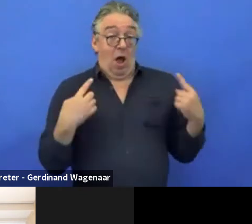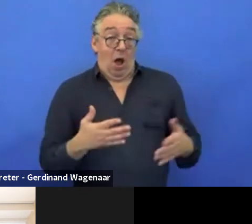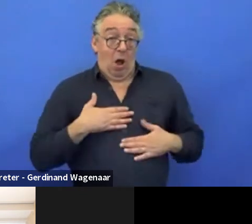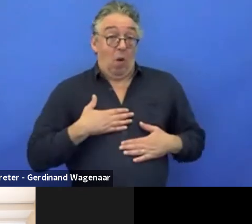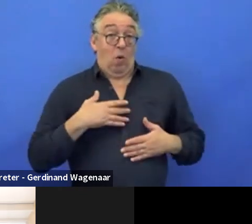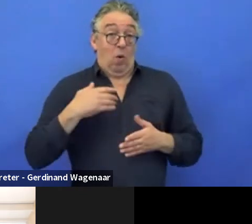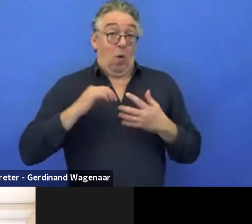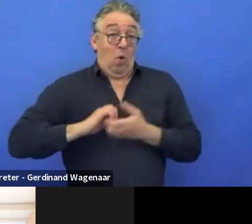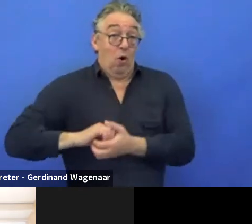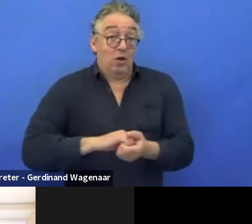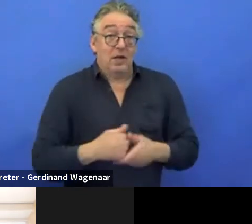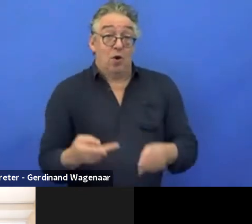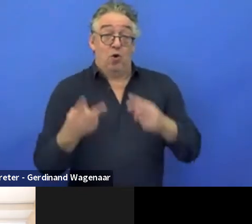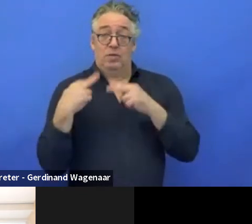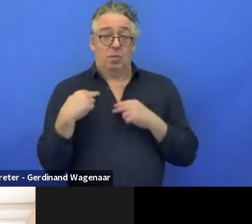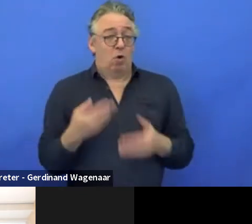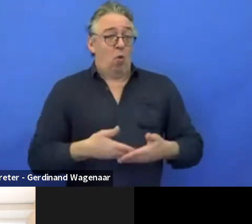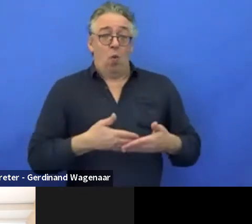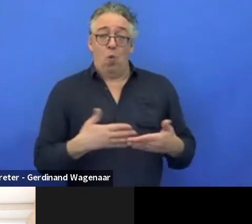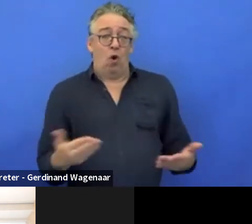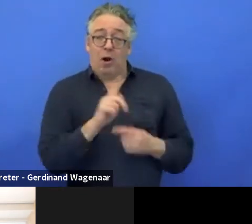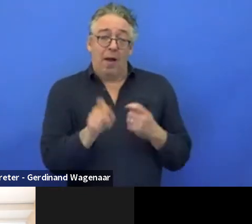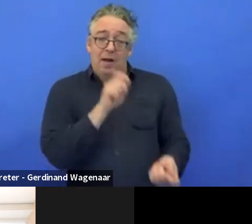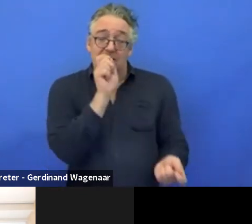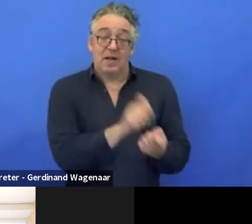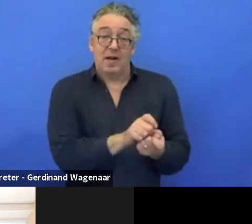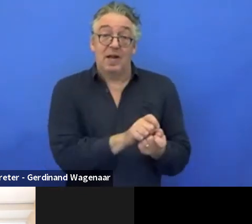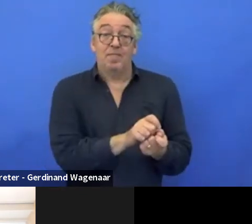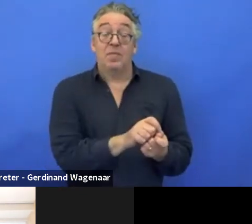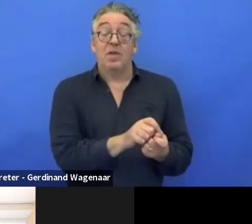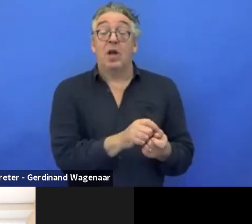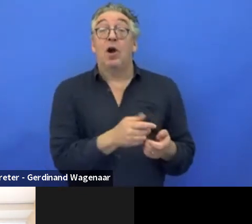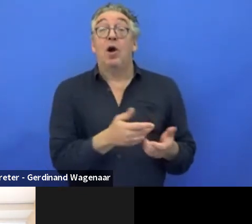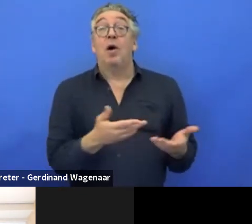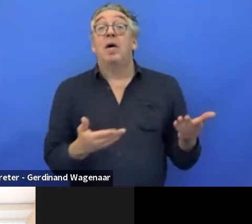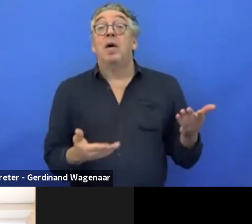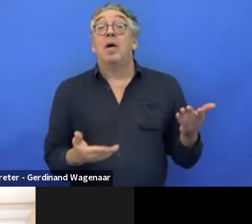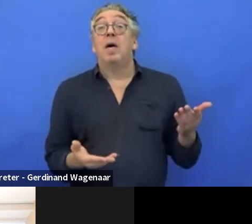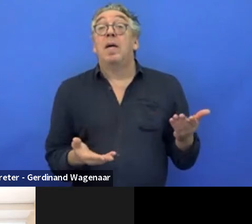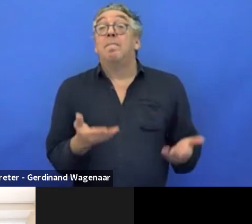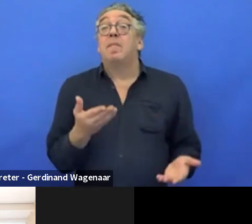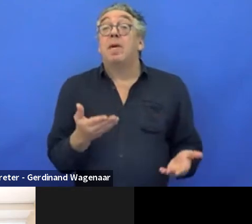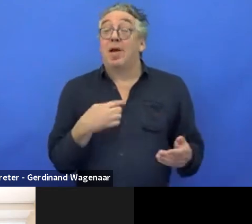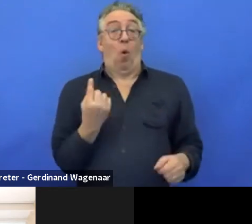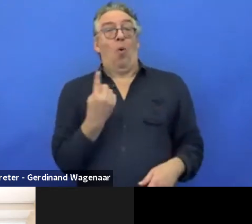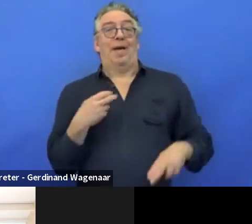If somebody mention if it's advisory board only or we are like project partners, and then,